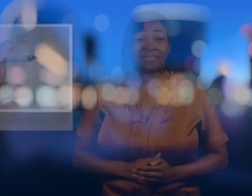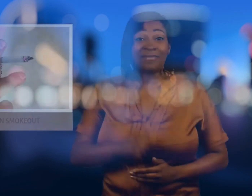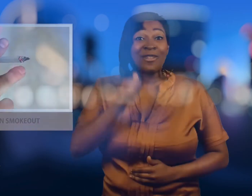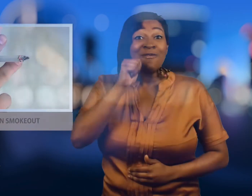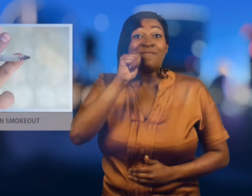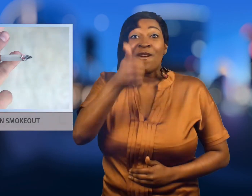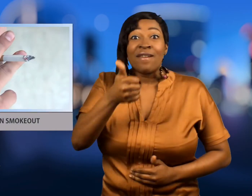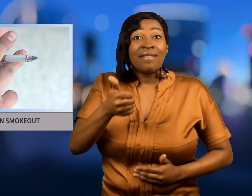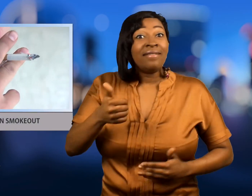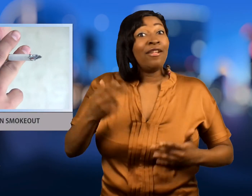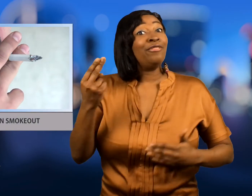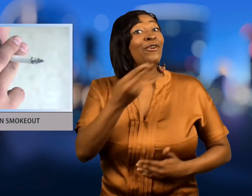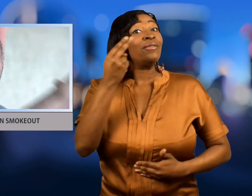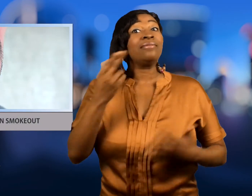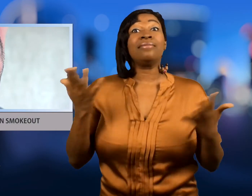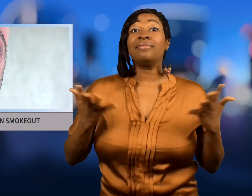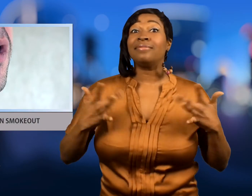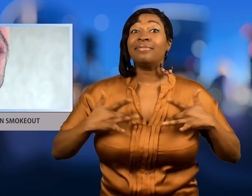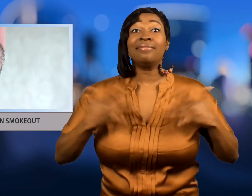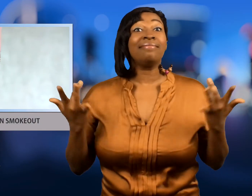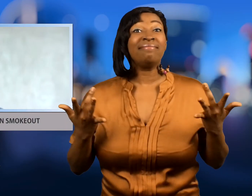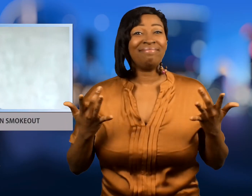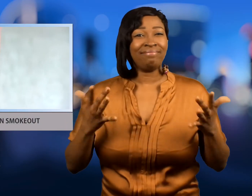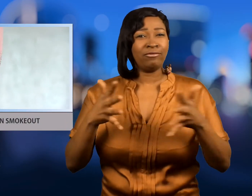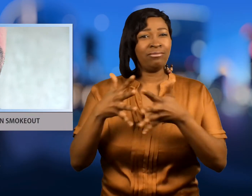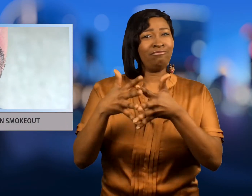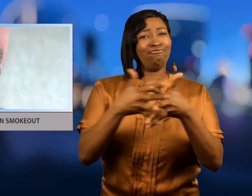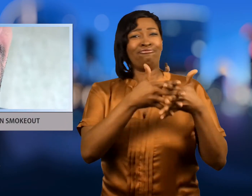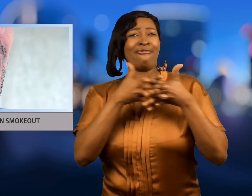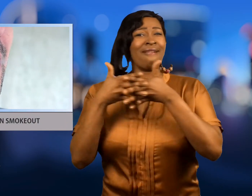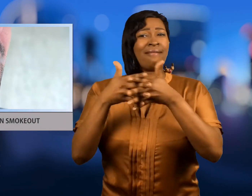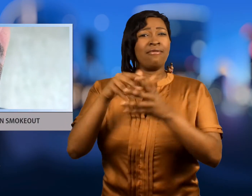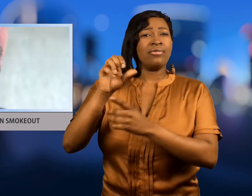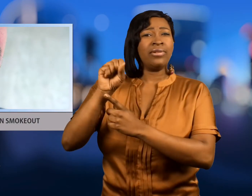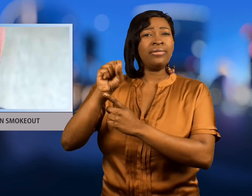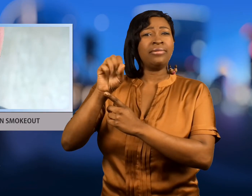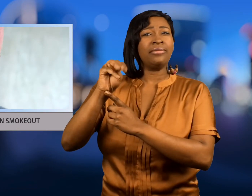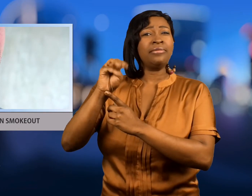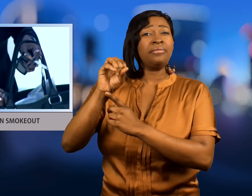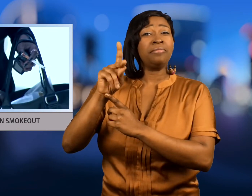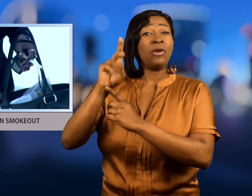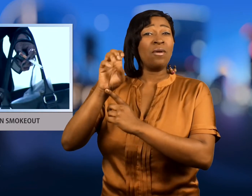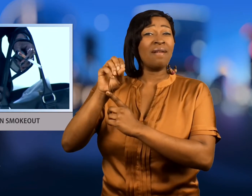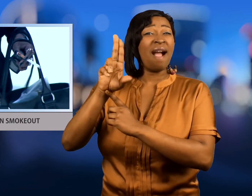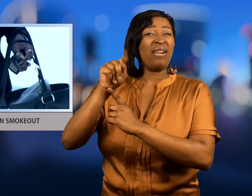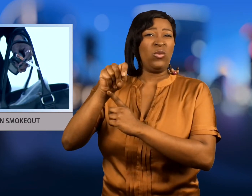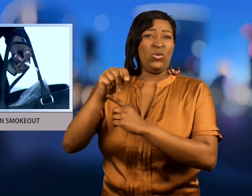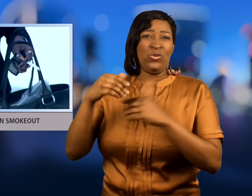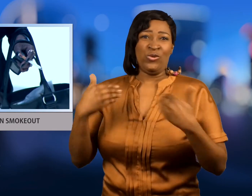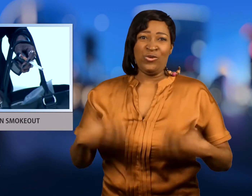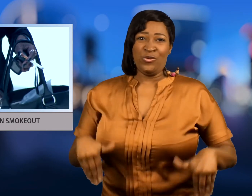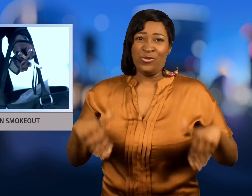Tomorrow is the Great American Smokeout.